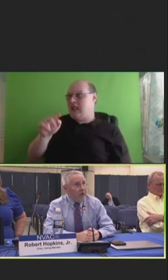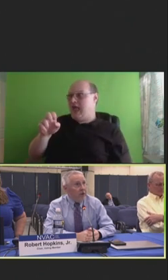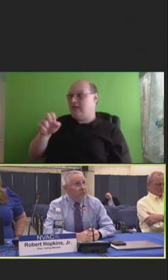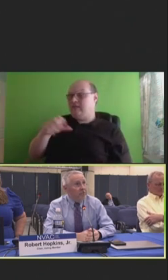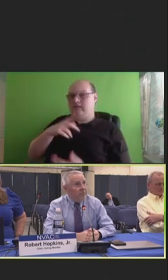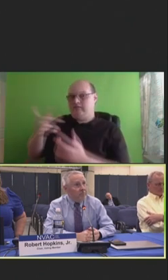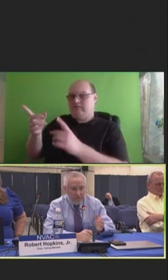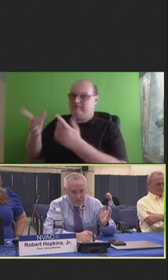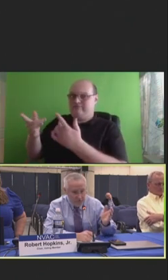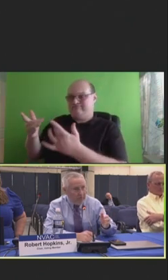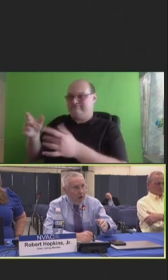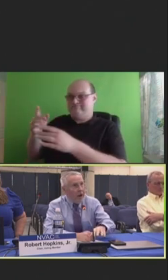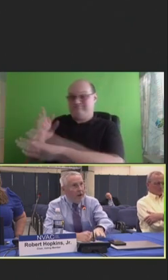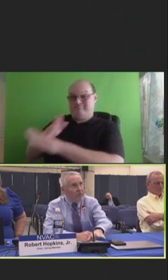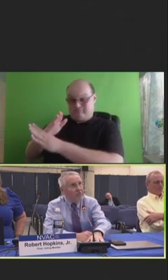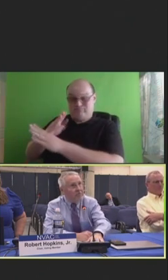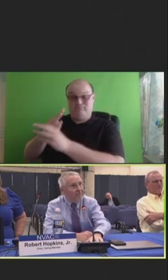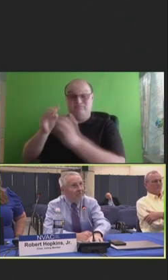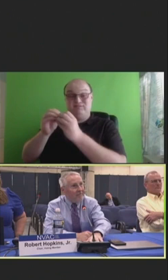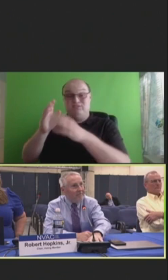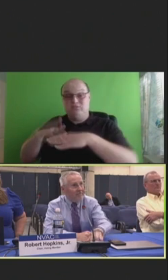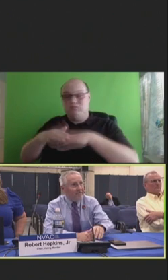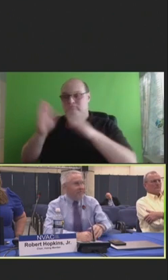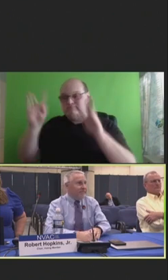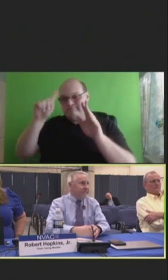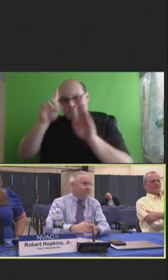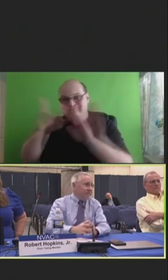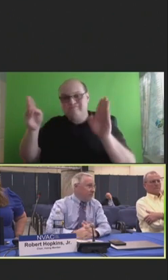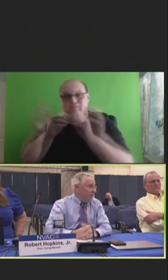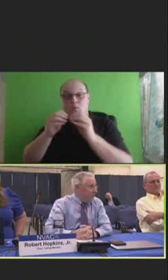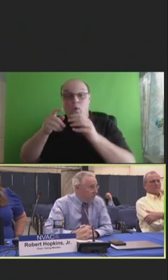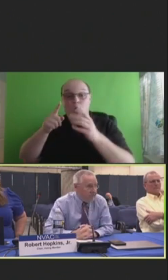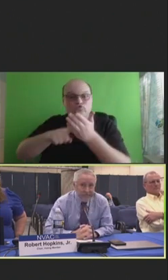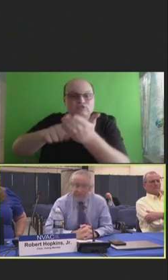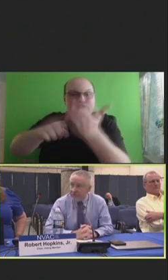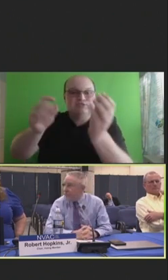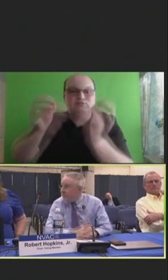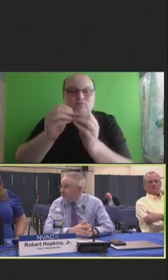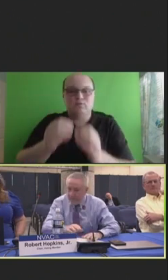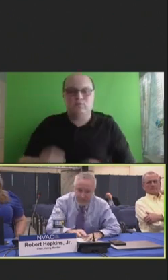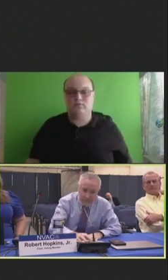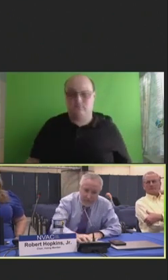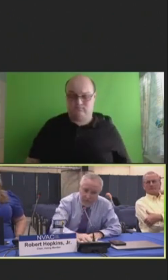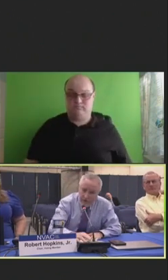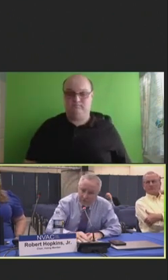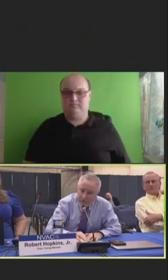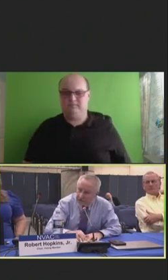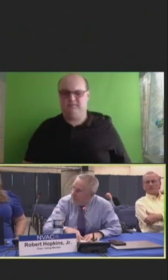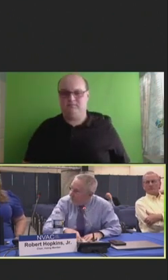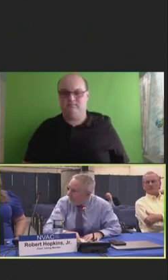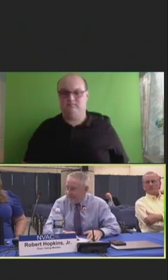It's my bias. Robert Swanson: Good point. Thank you. Robert Hopkins, Jr.: Kris, please.